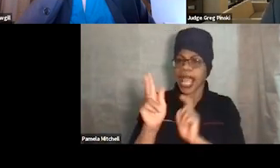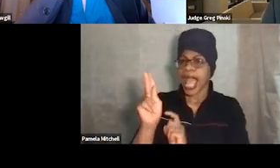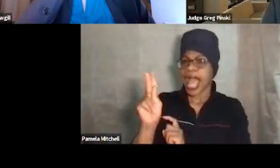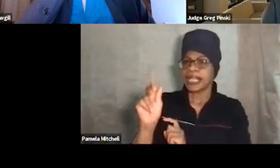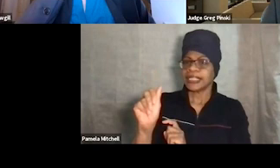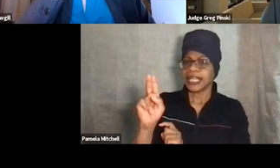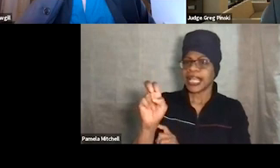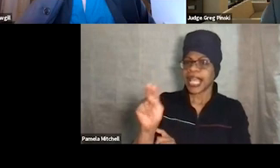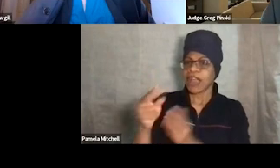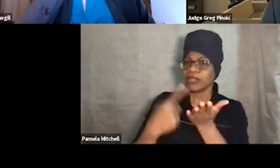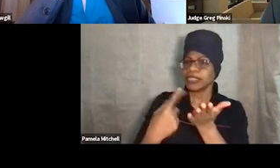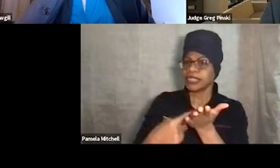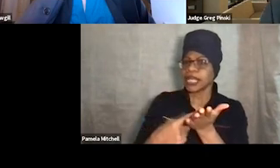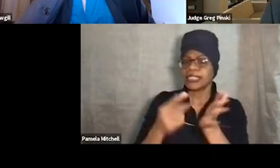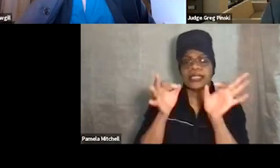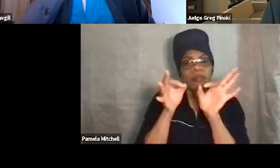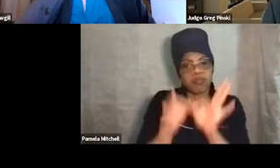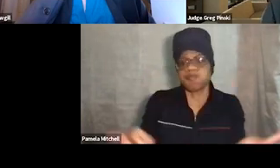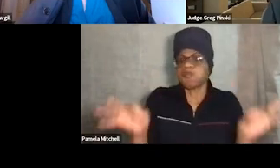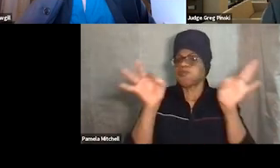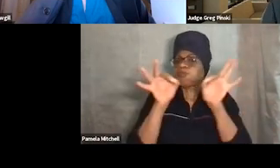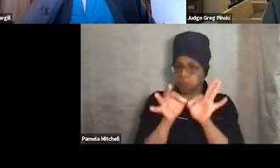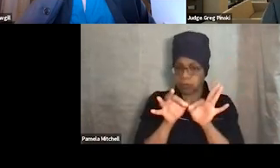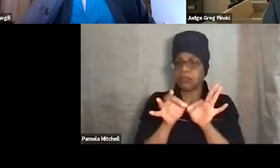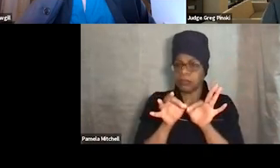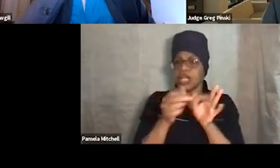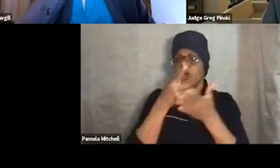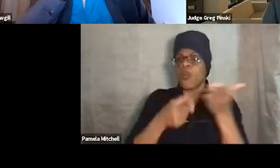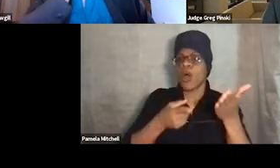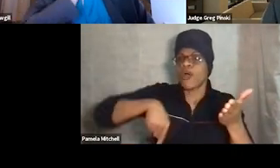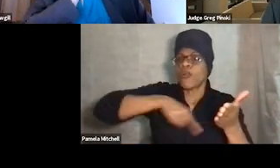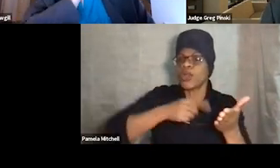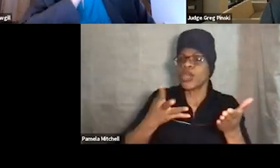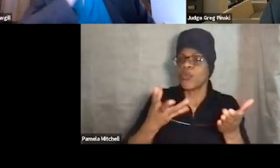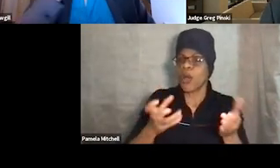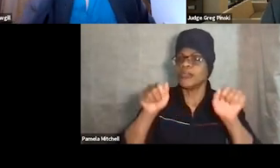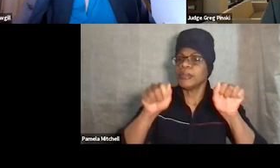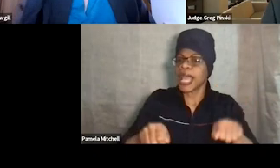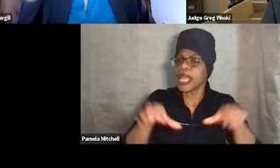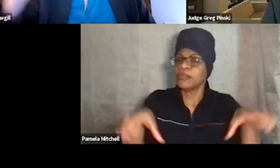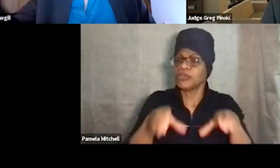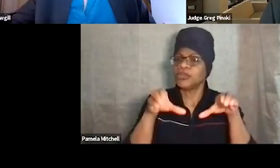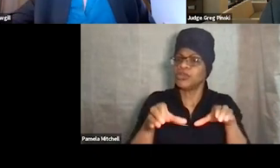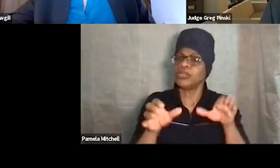is of critical importance. So what we wanna be able to do is we wanna be able to identify